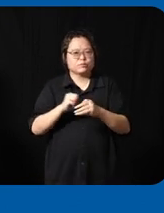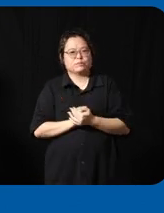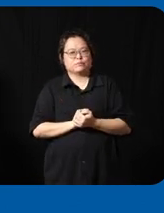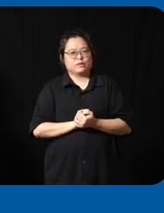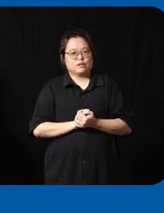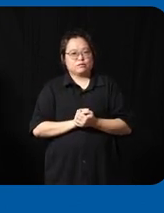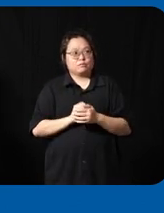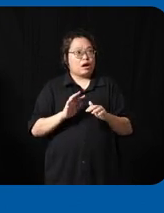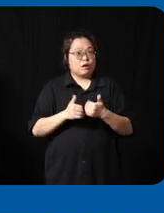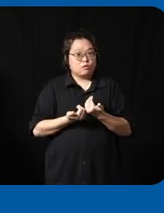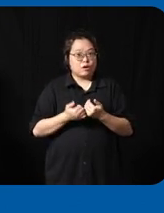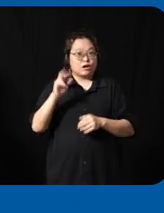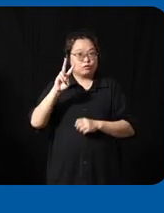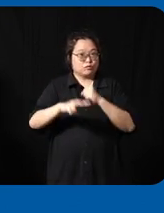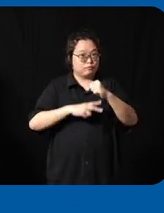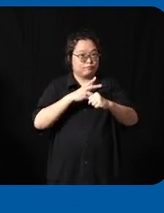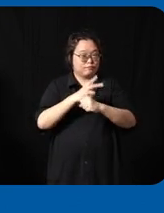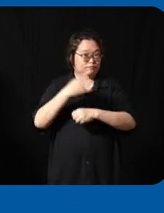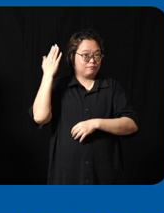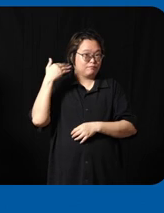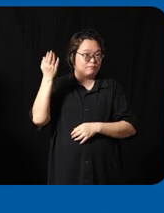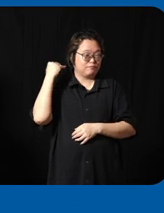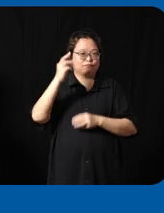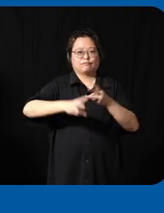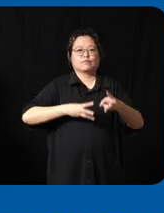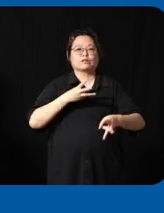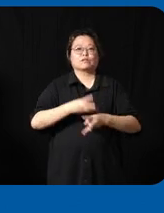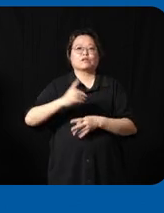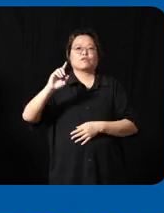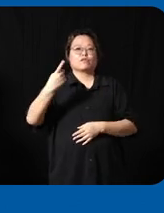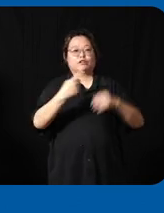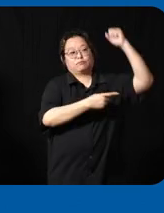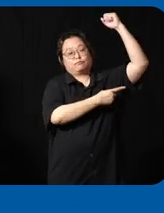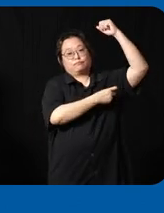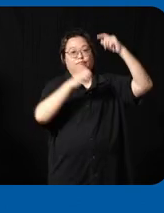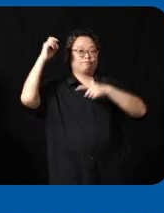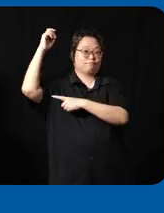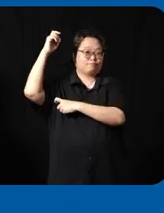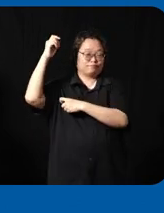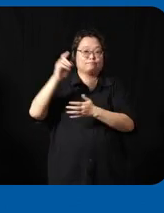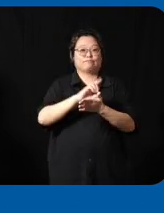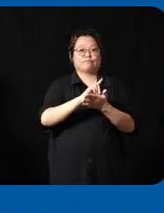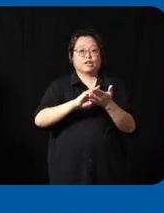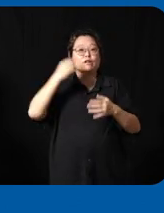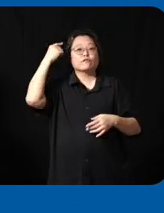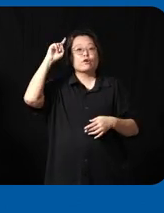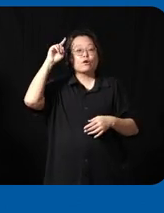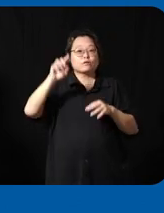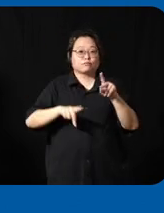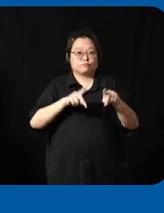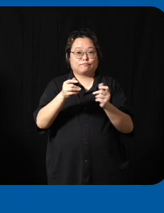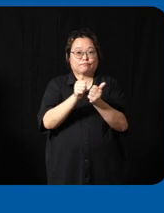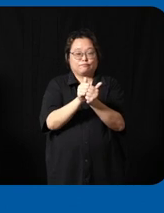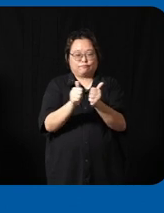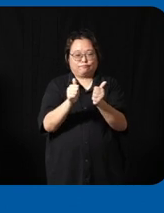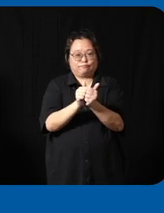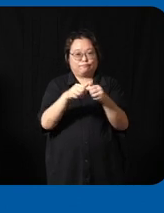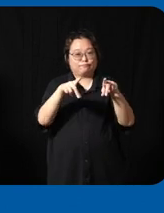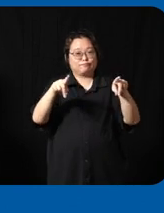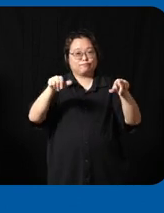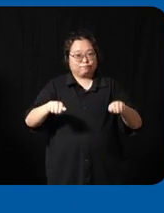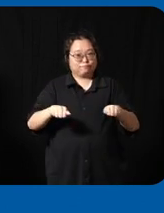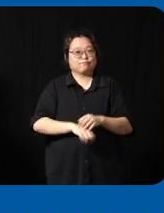back launched the world's first deodorant that was designed for persons with disability so if